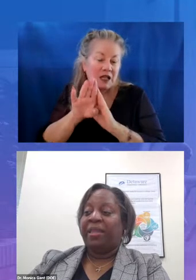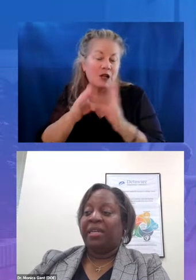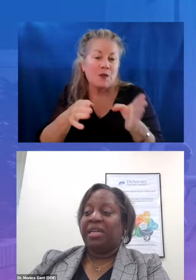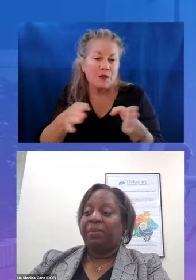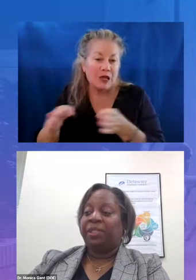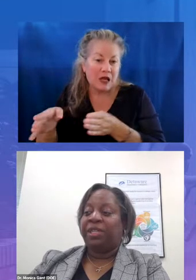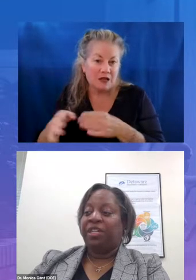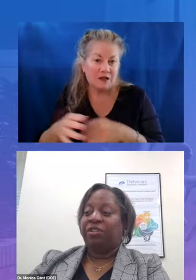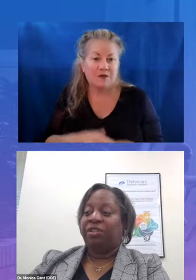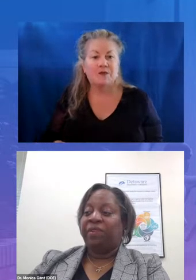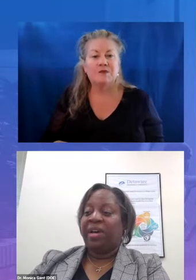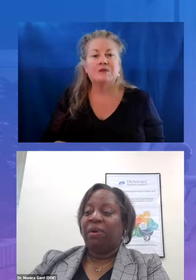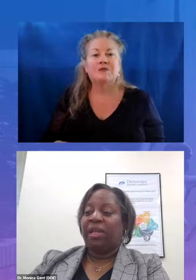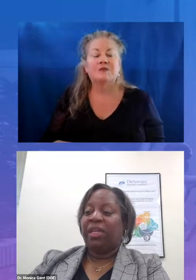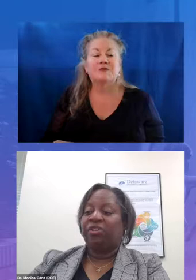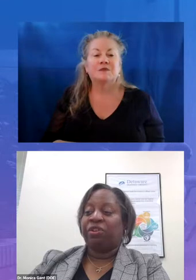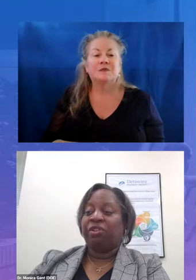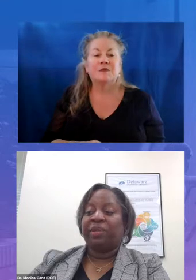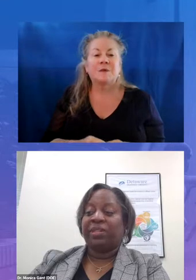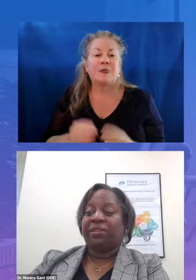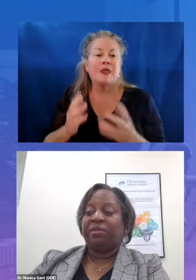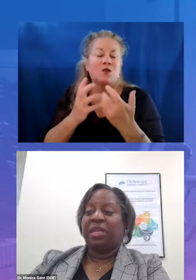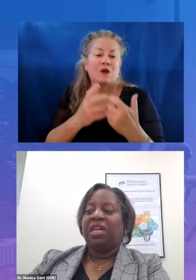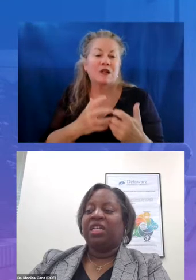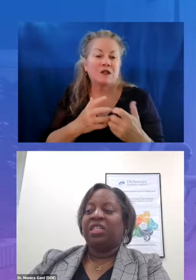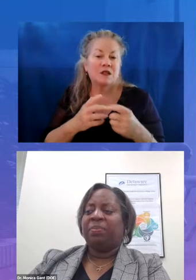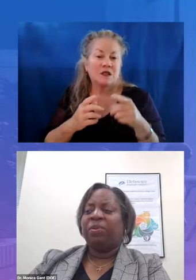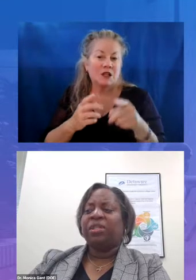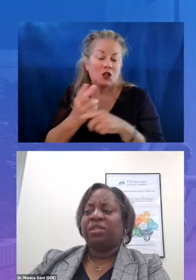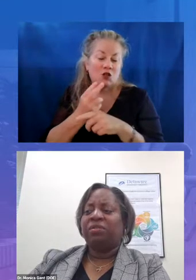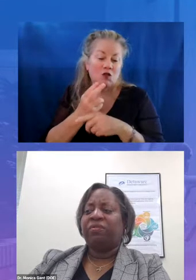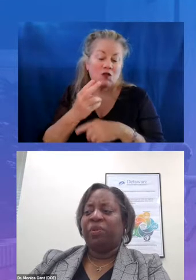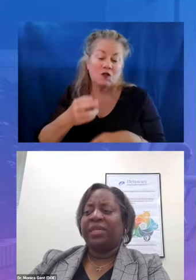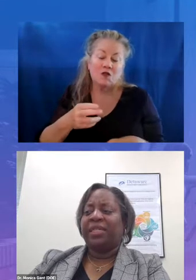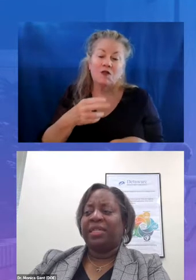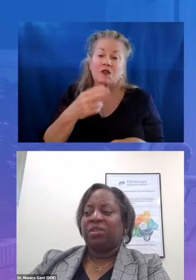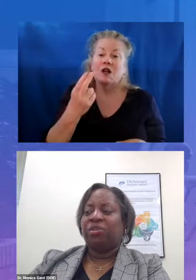adoption and use of high quality instructional materials supports student voice and social